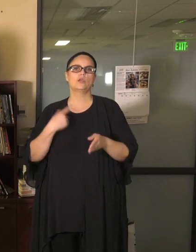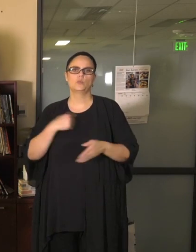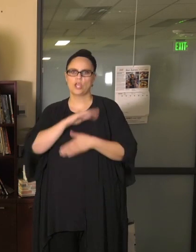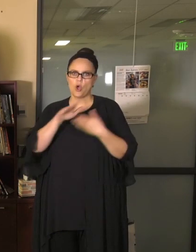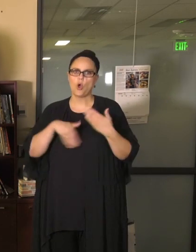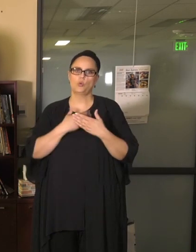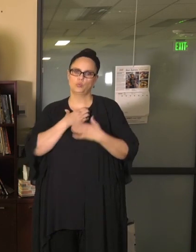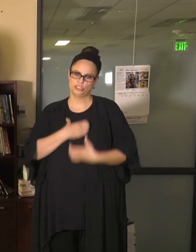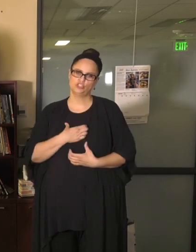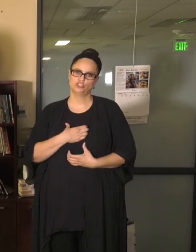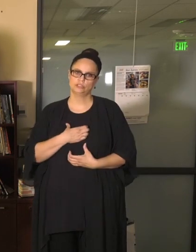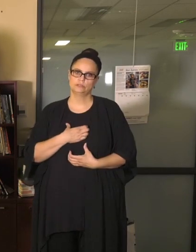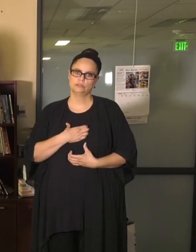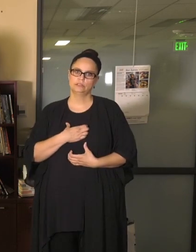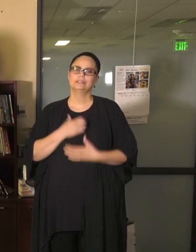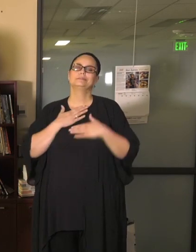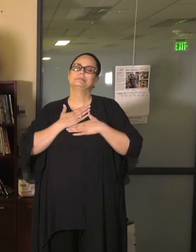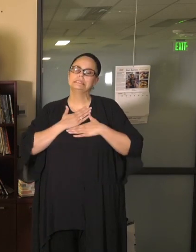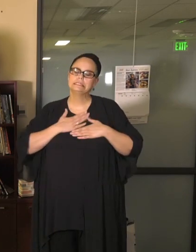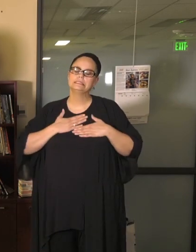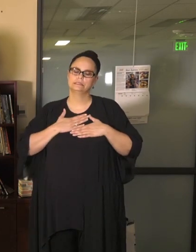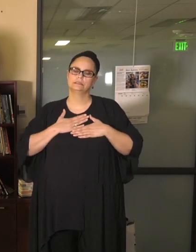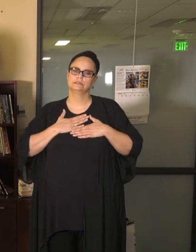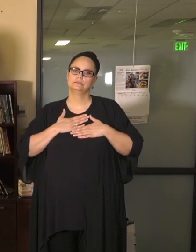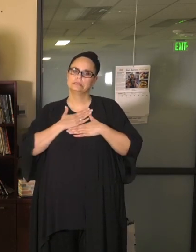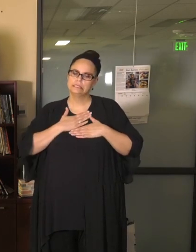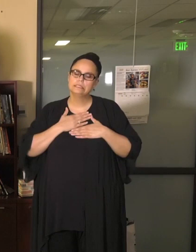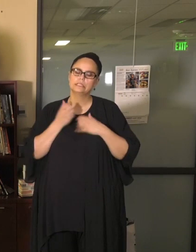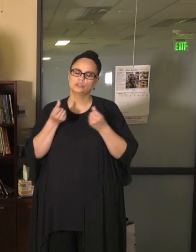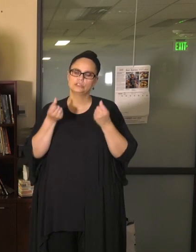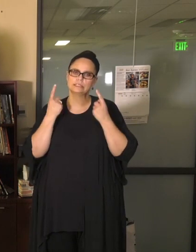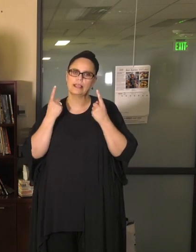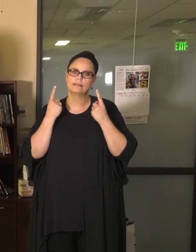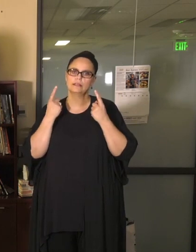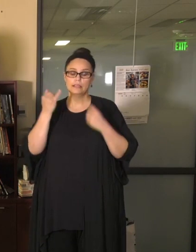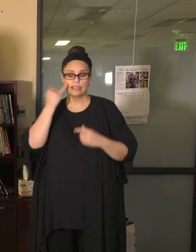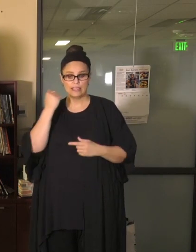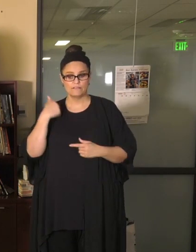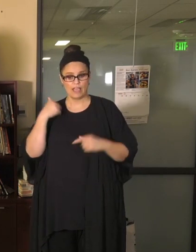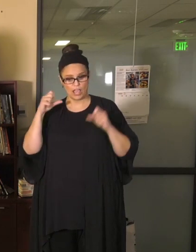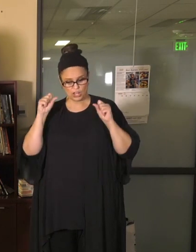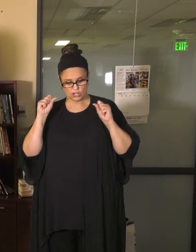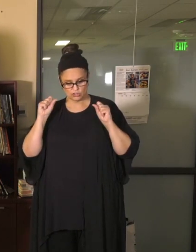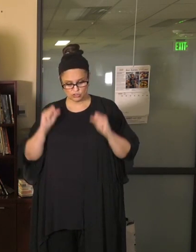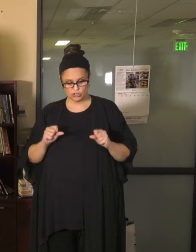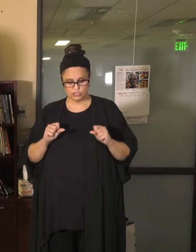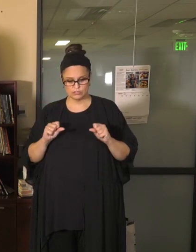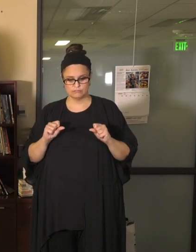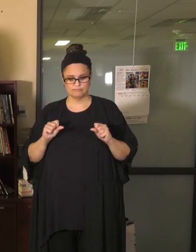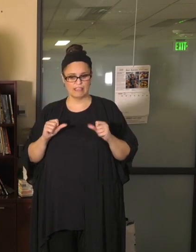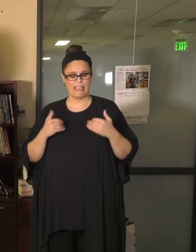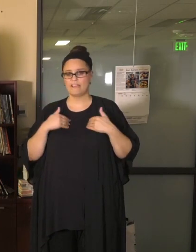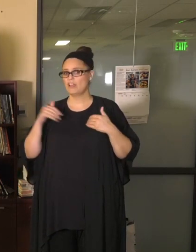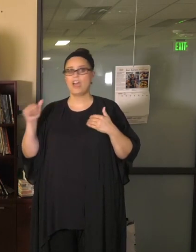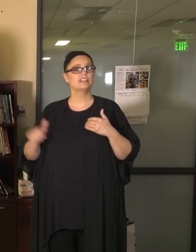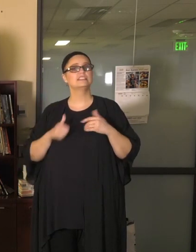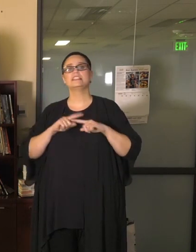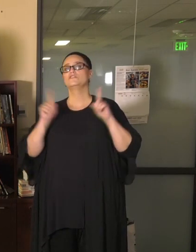and please, families, please understand this. If I could stand behind any other decision right now, I would, but when I